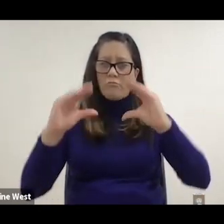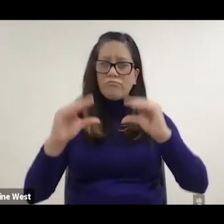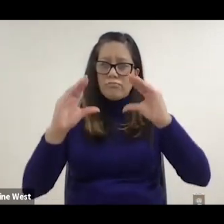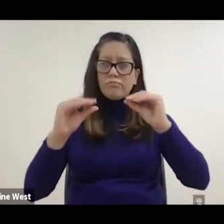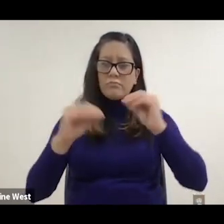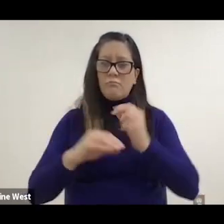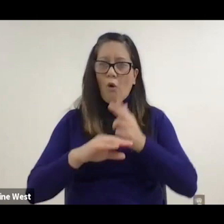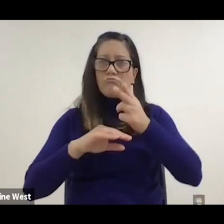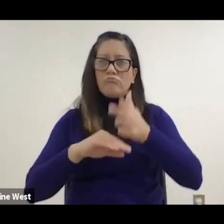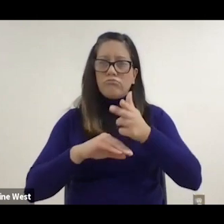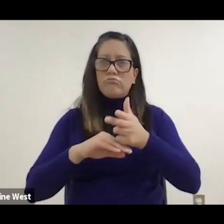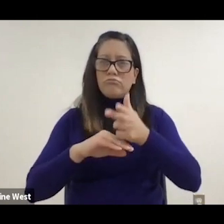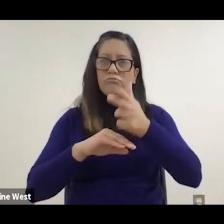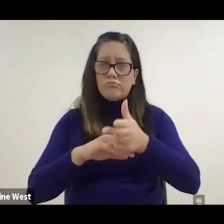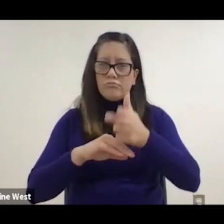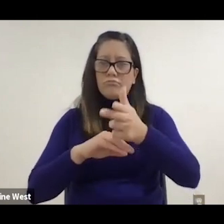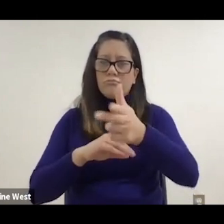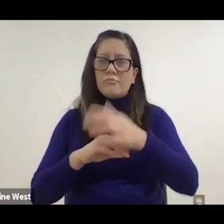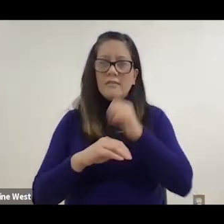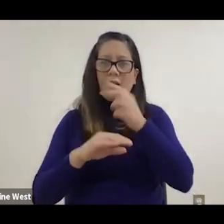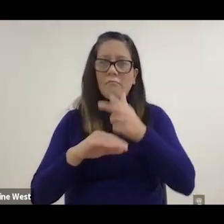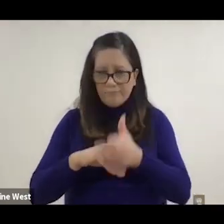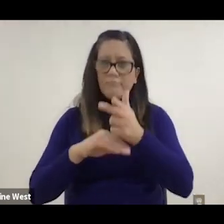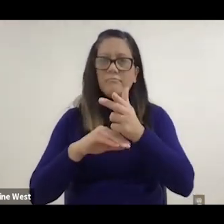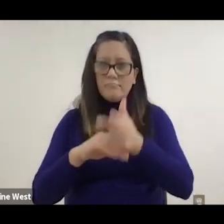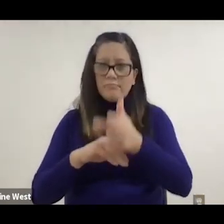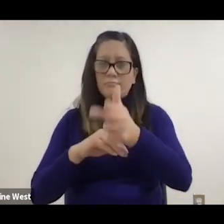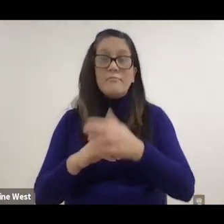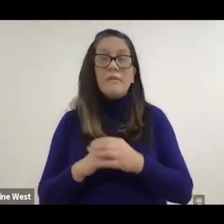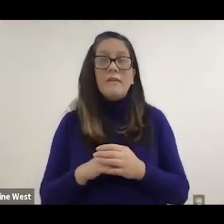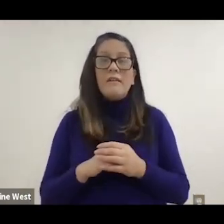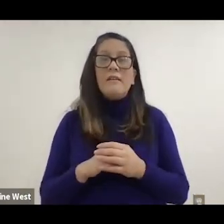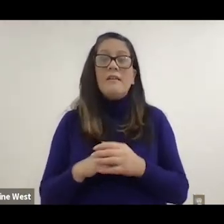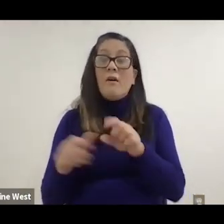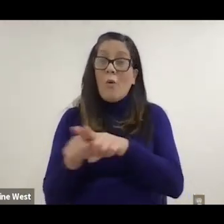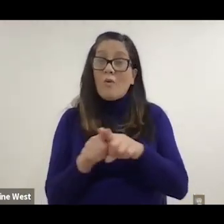found out is that if you ever taken a wheelchair out on the sidewalk,